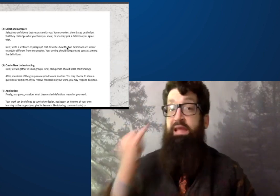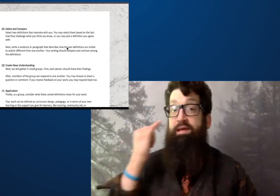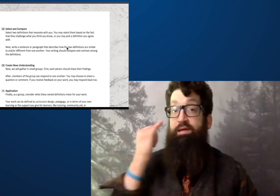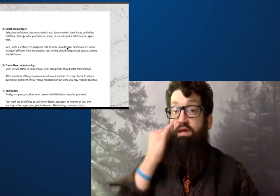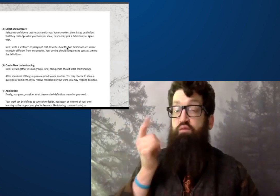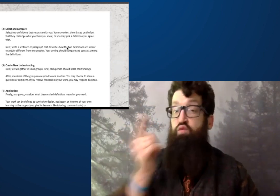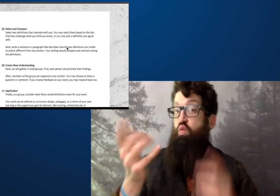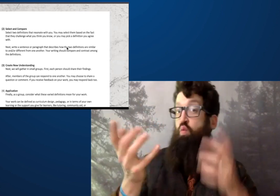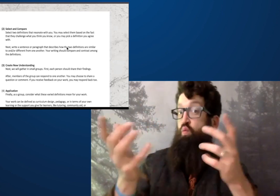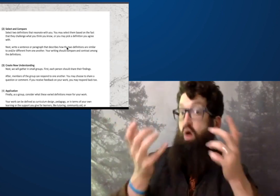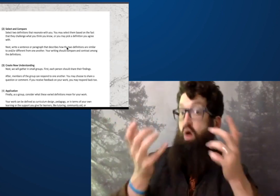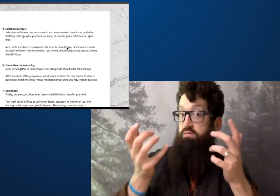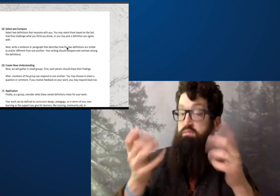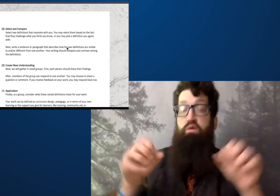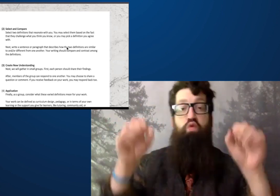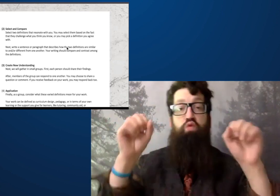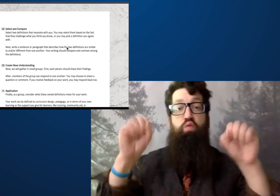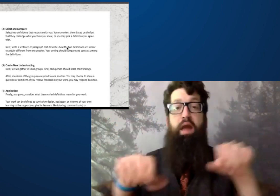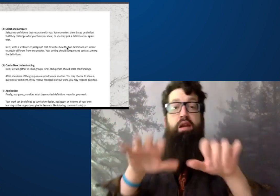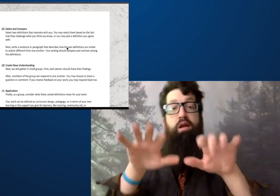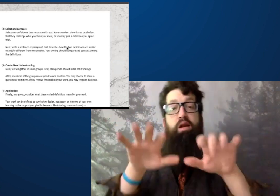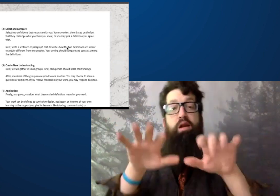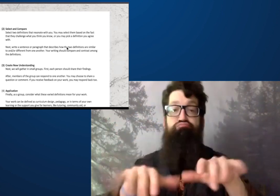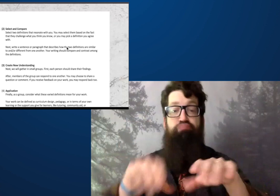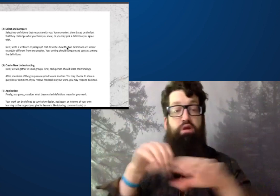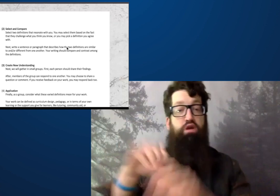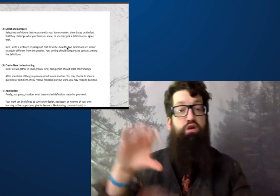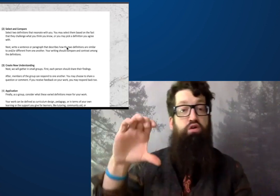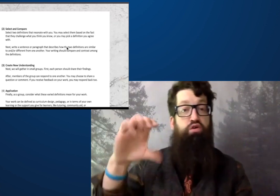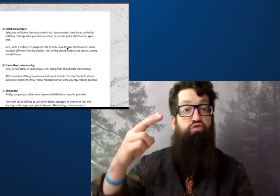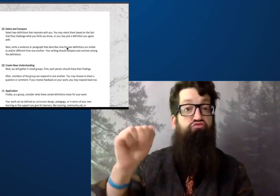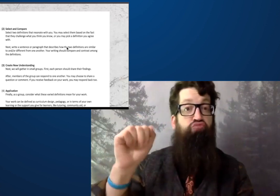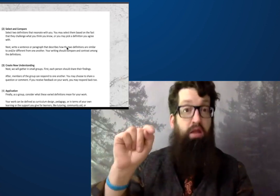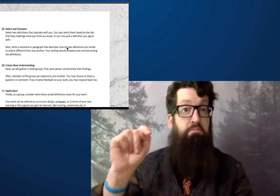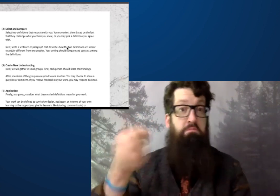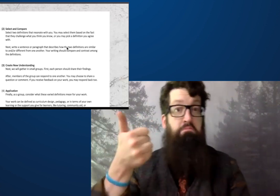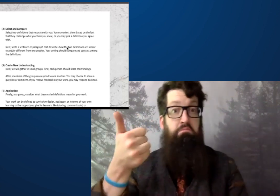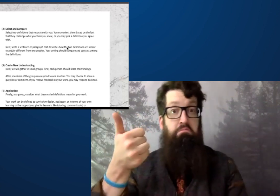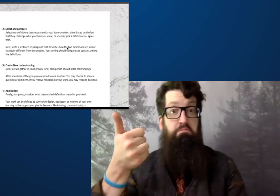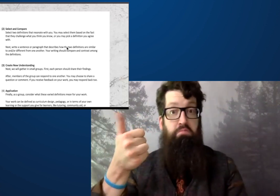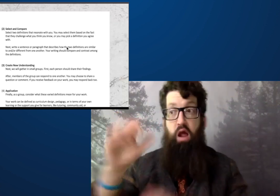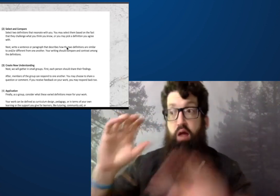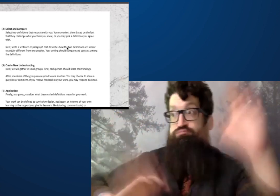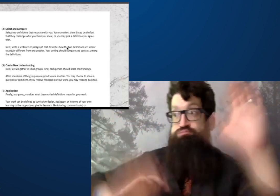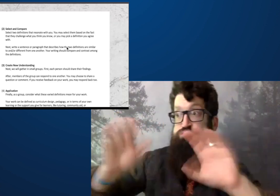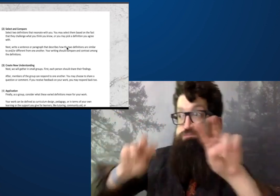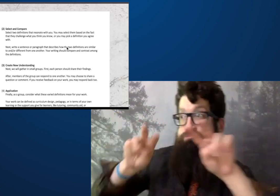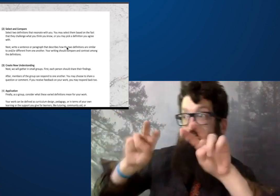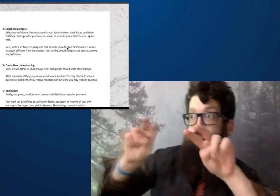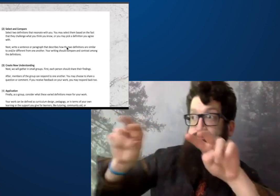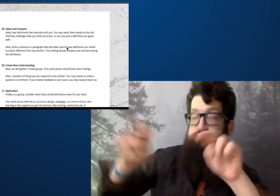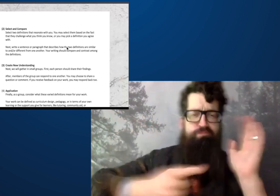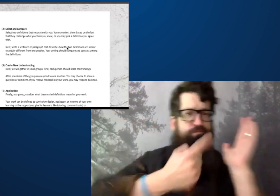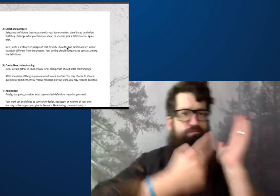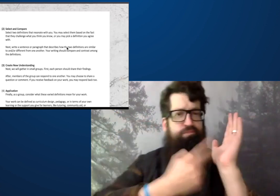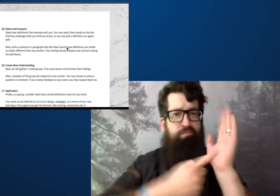similar to each other or different from each other. If you'd like, you can write this in your